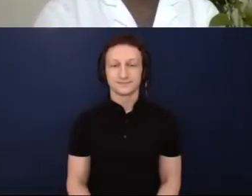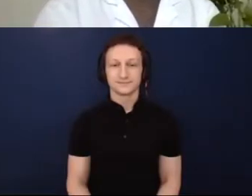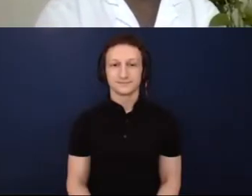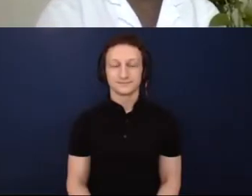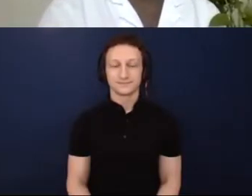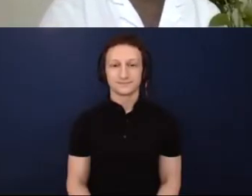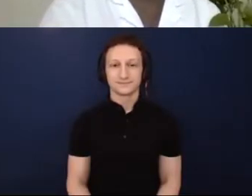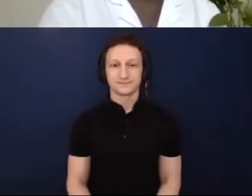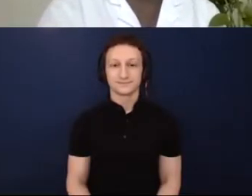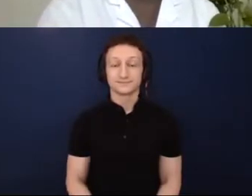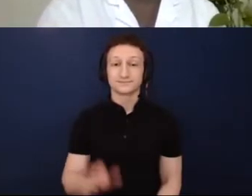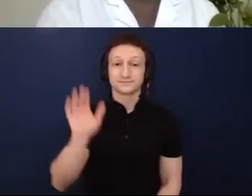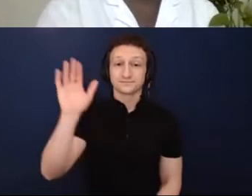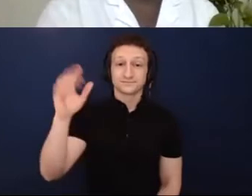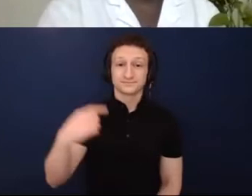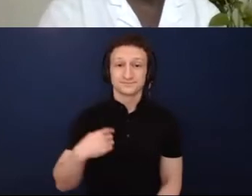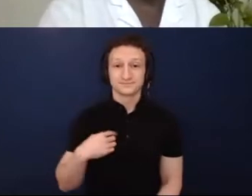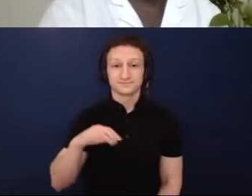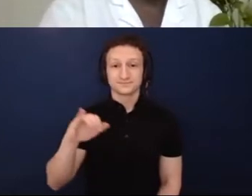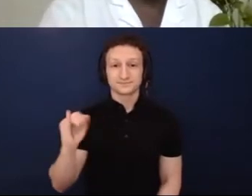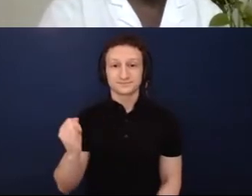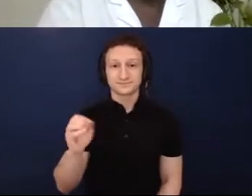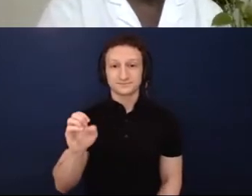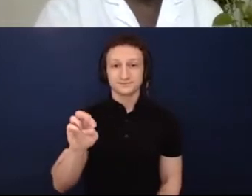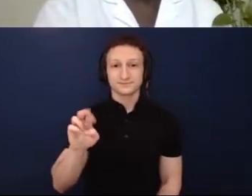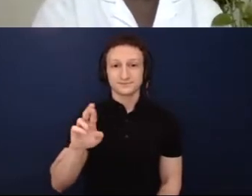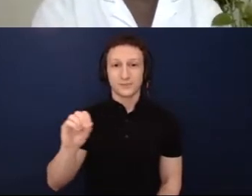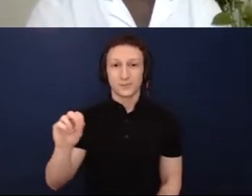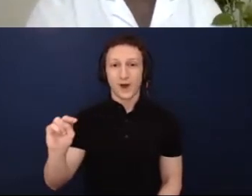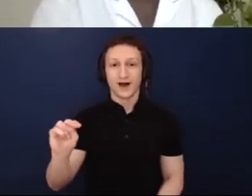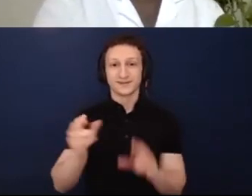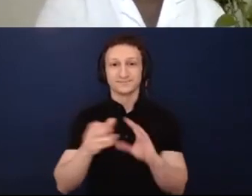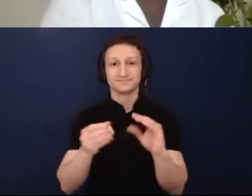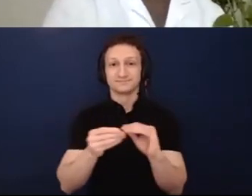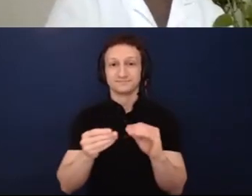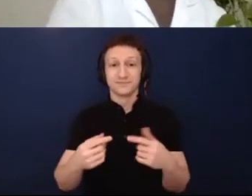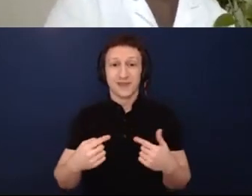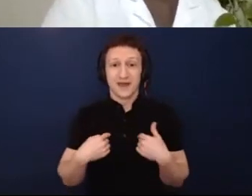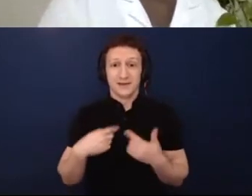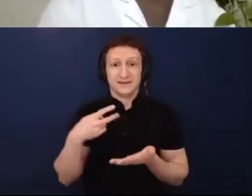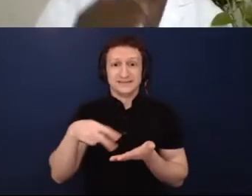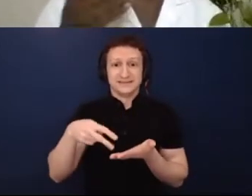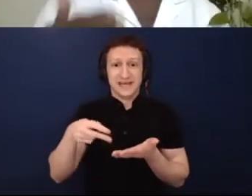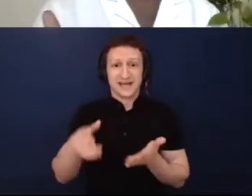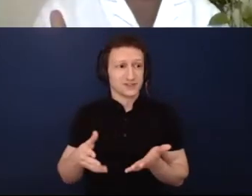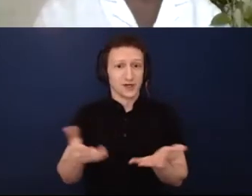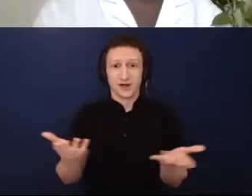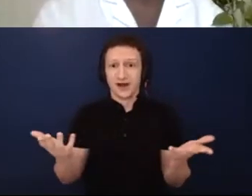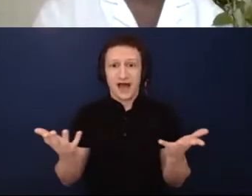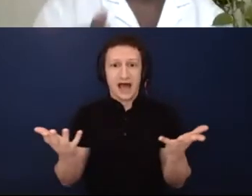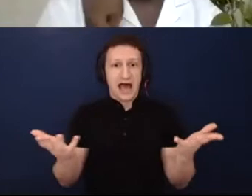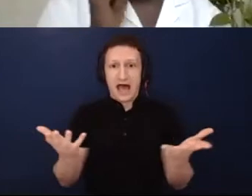This is Jerron. People want to dance in their homes. So I've been a little bit more